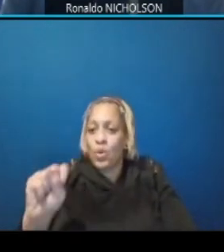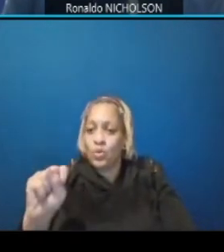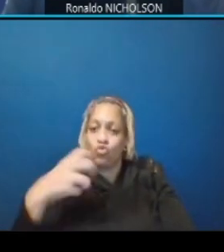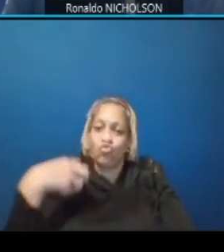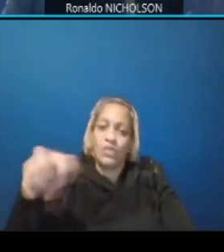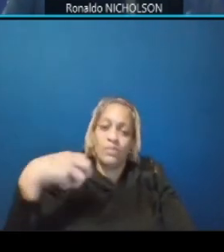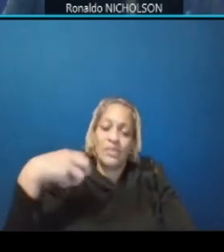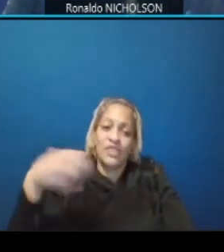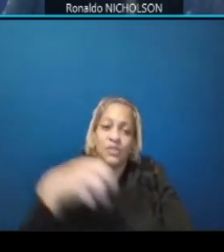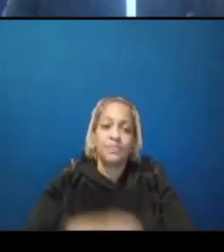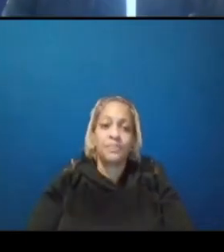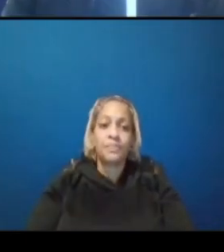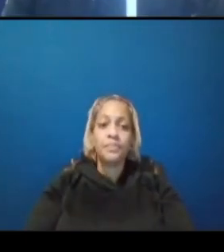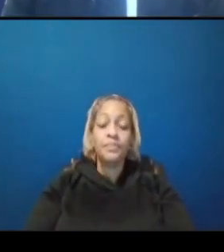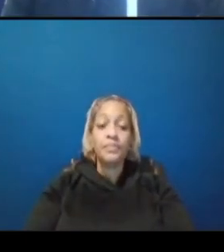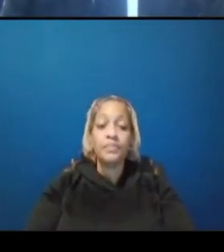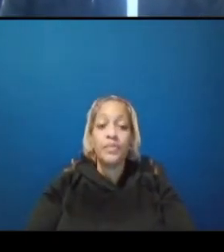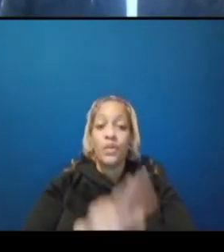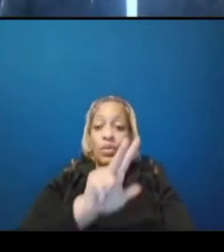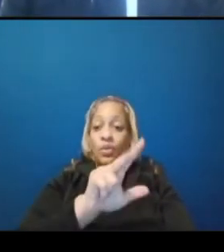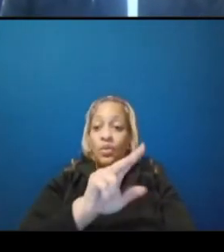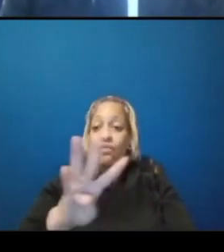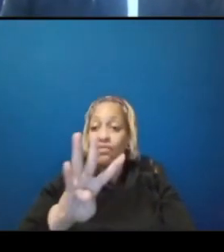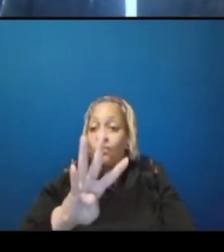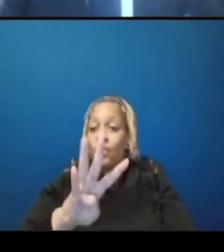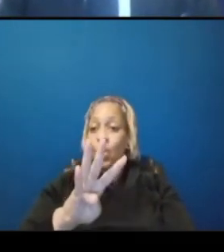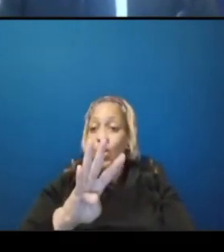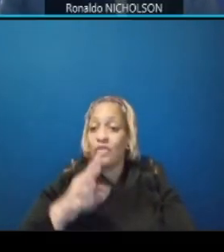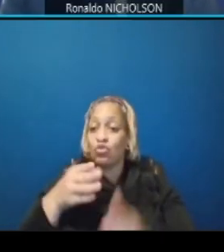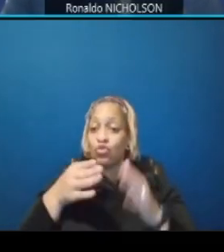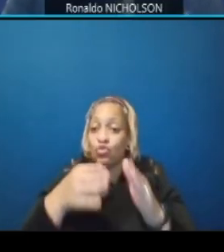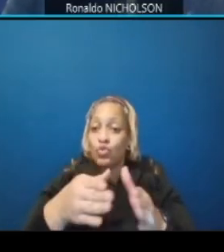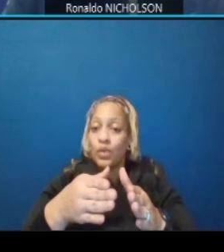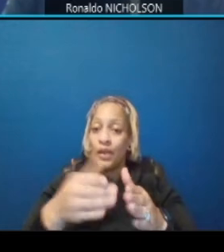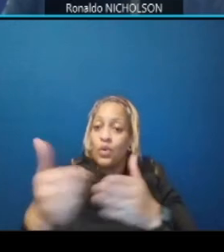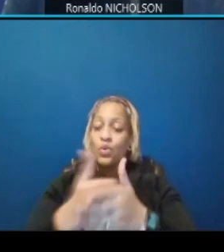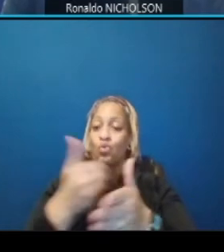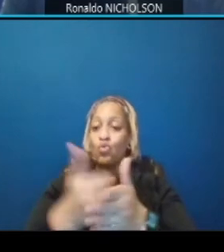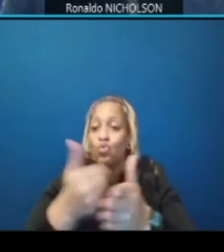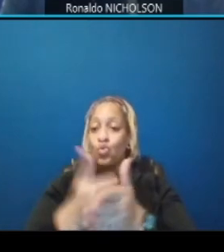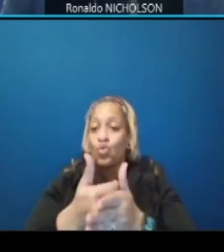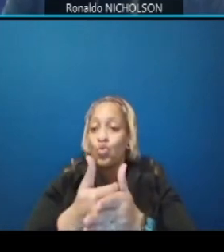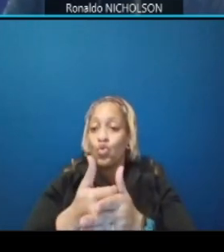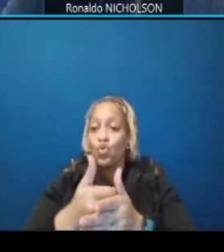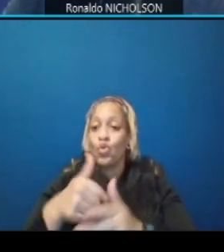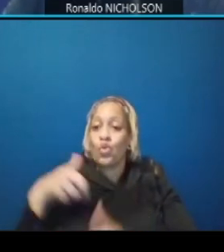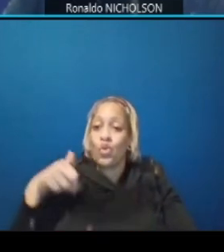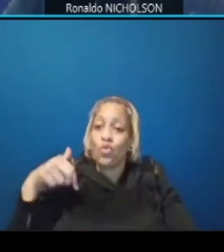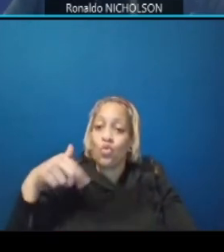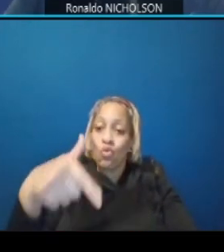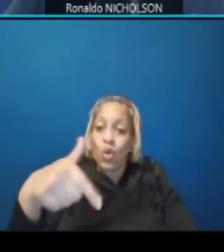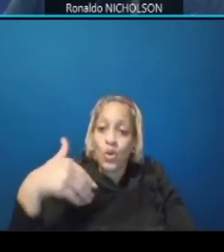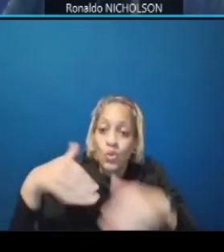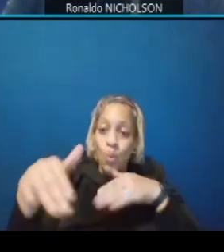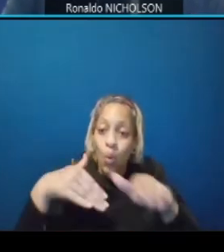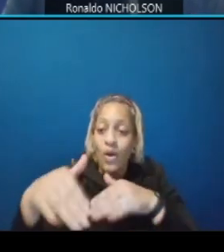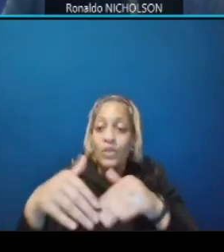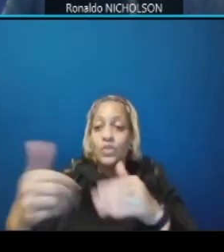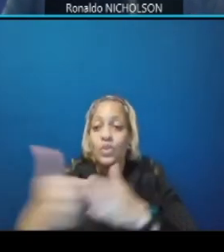at 34th street we have new crosswalks uh new pedestrian islands again enhanced